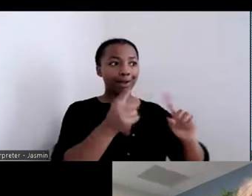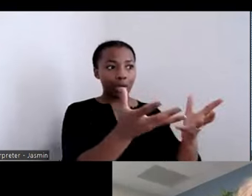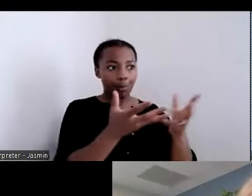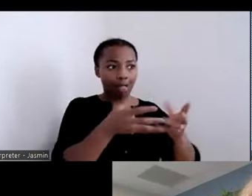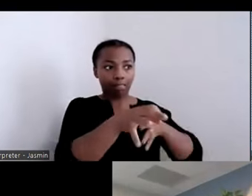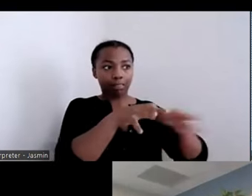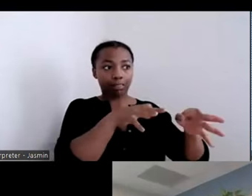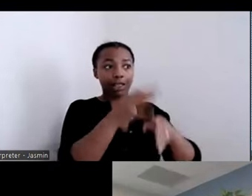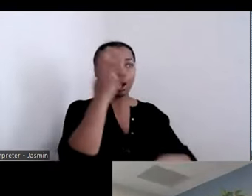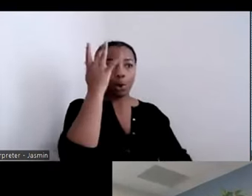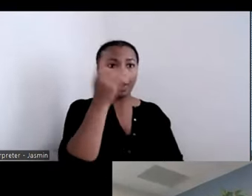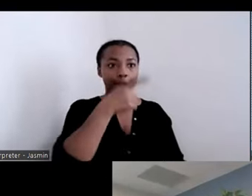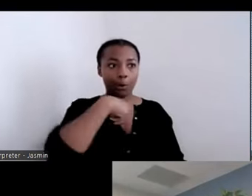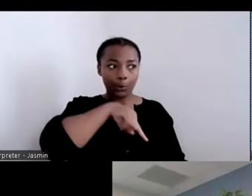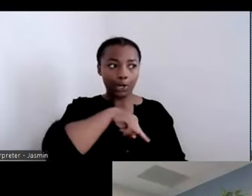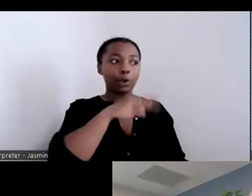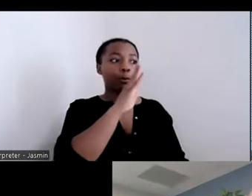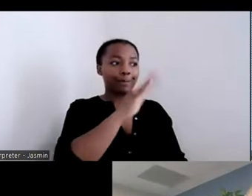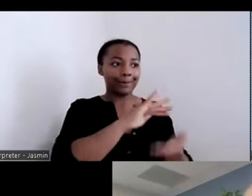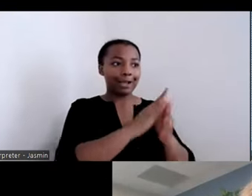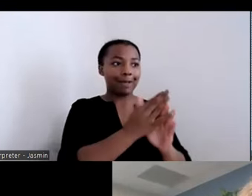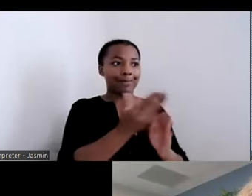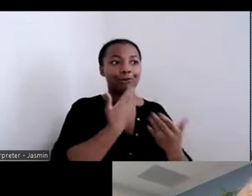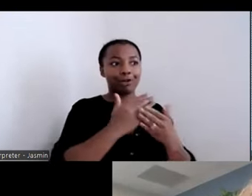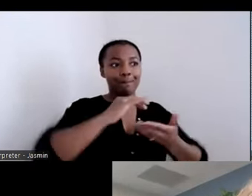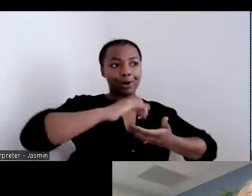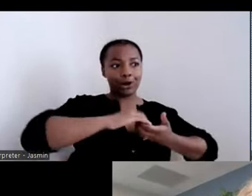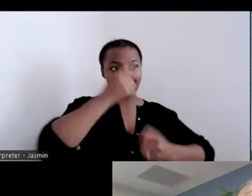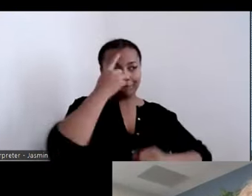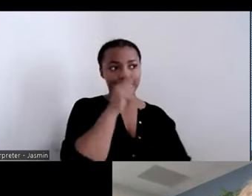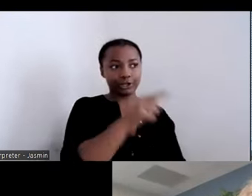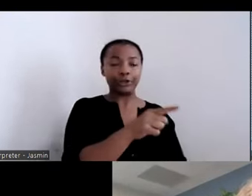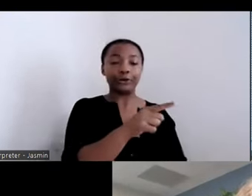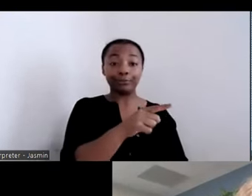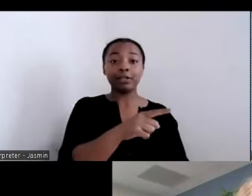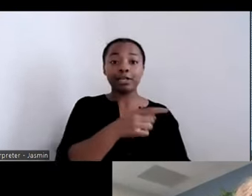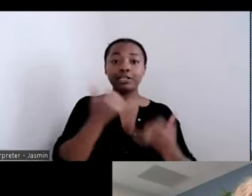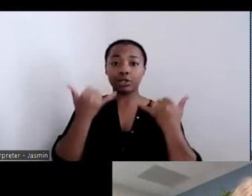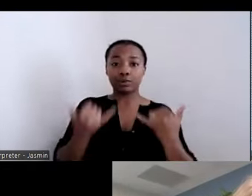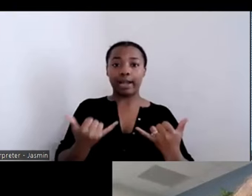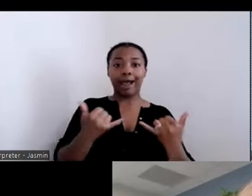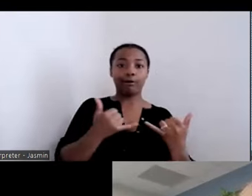So out of this has grown the relationships with housing authorities, and as a result